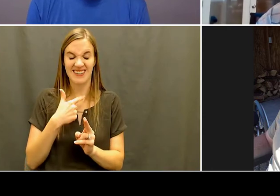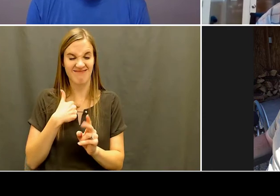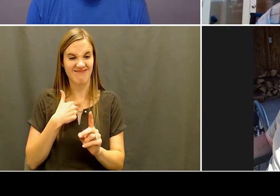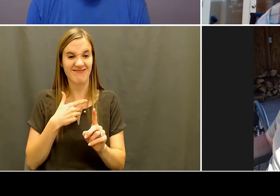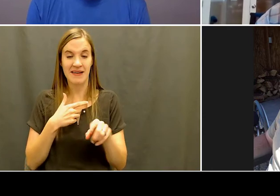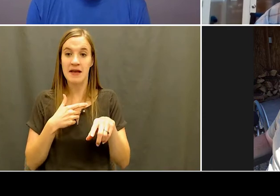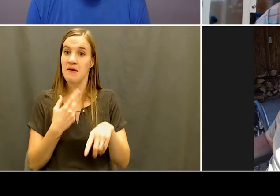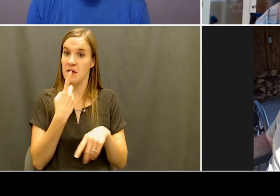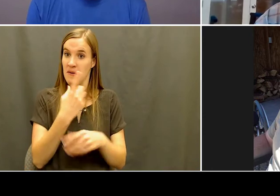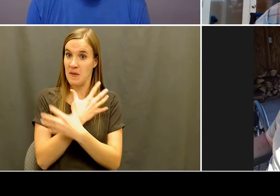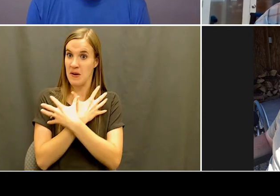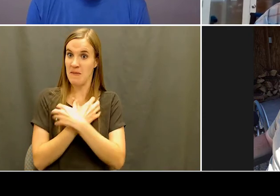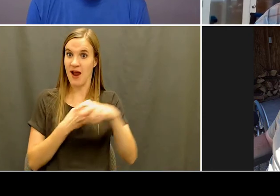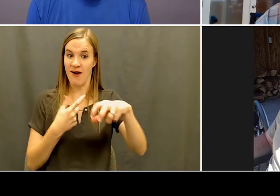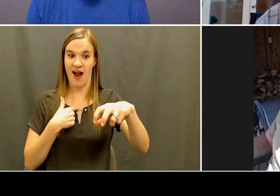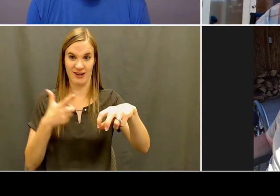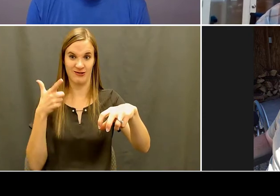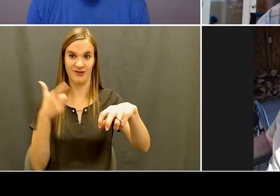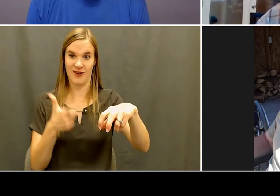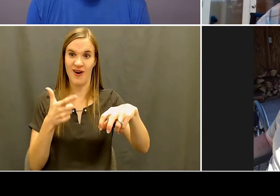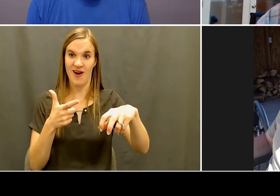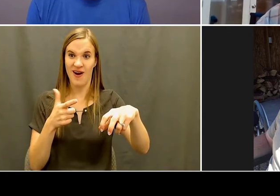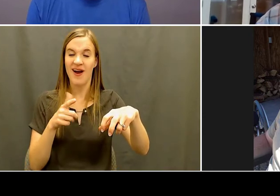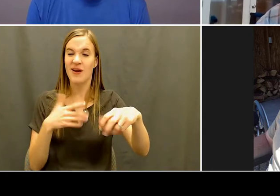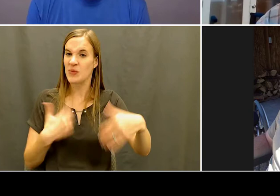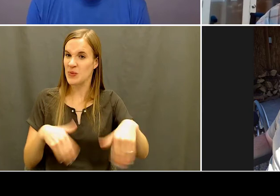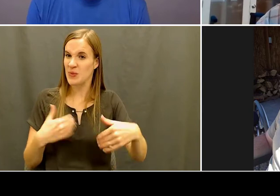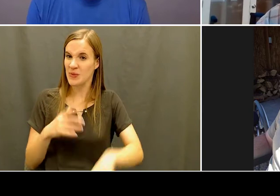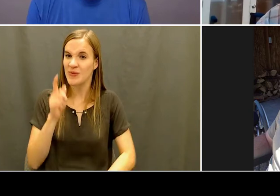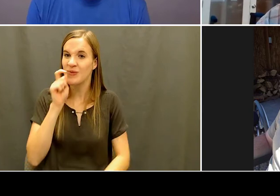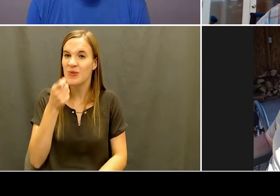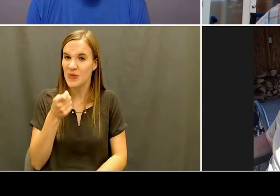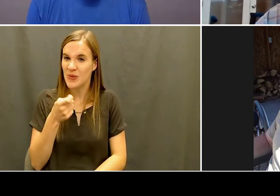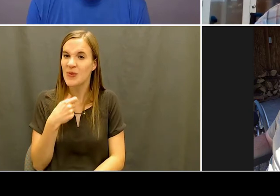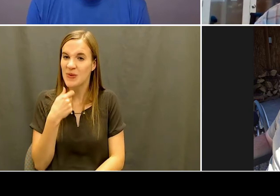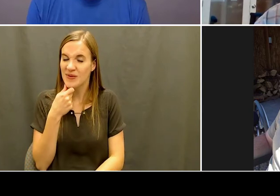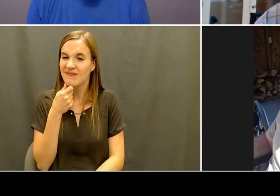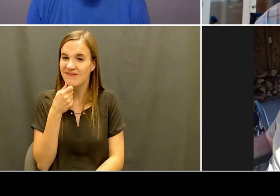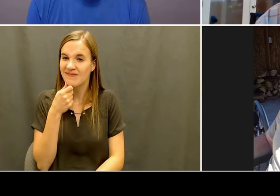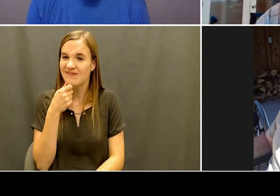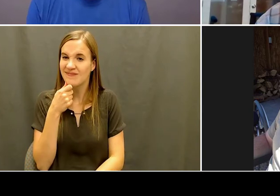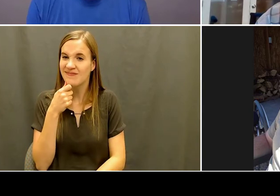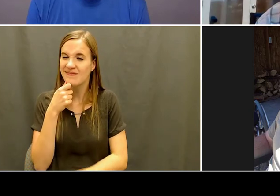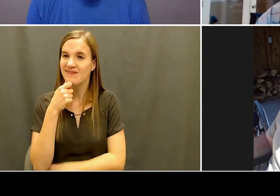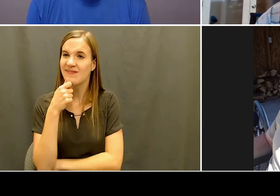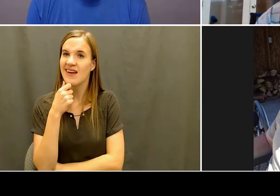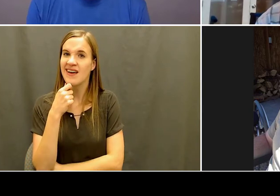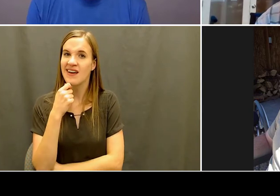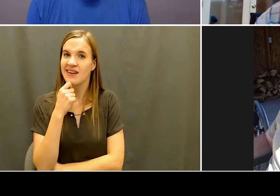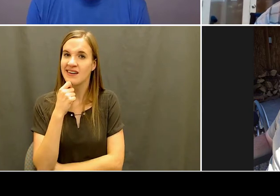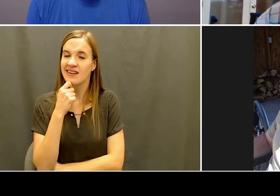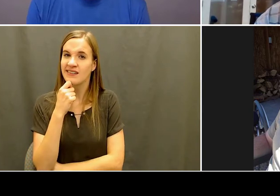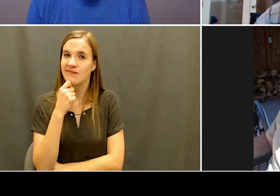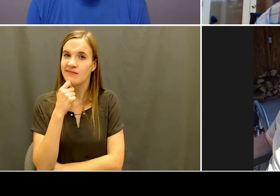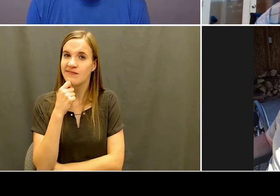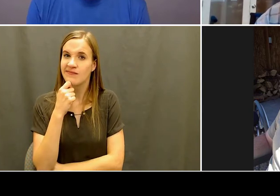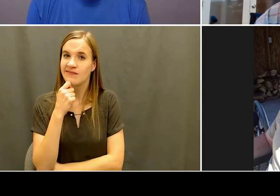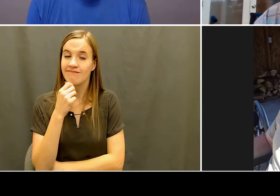get out and enjoy the area and you'll go to the mountains because we're not that far, an hour drive and we're up in the